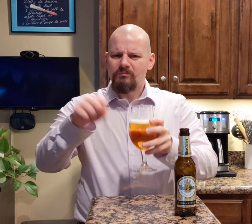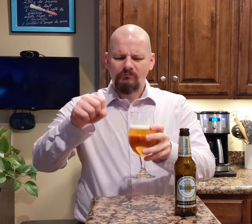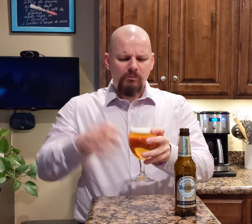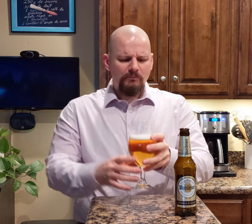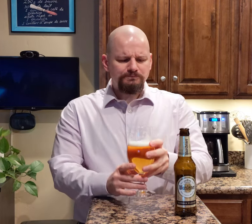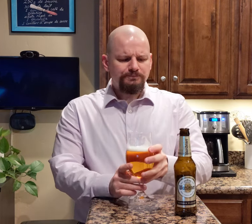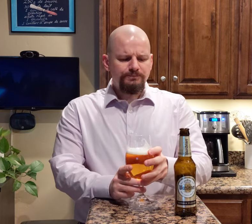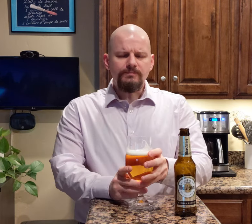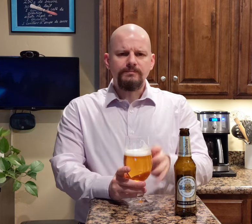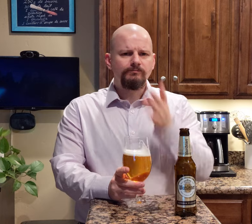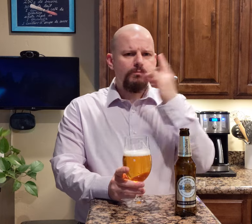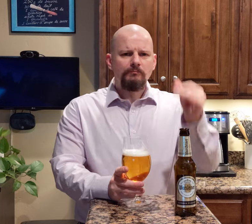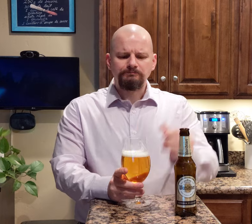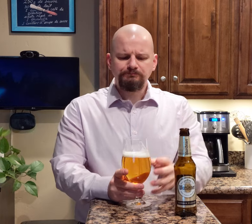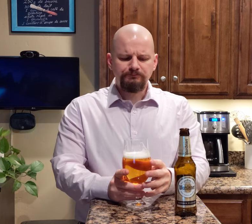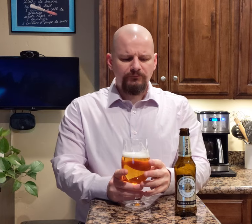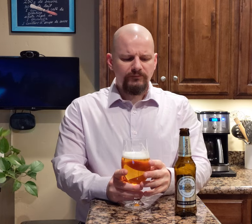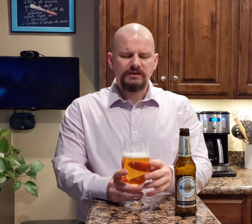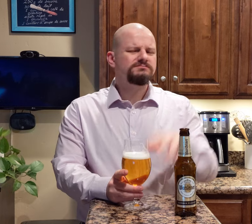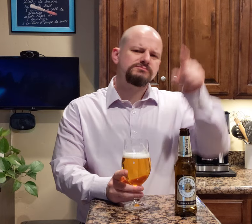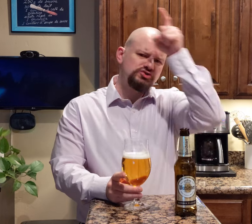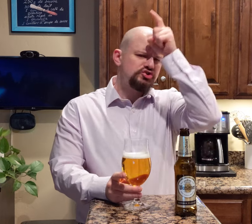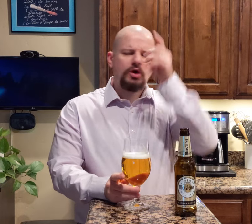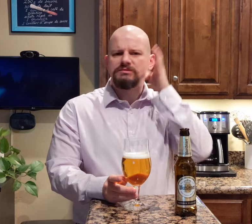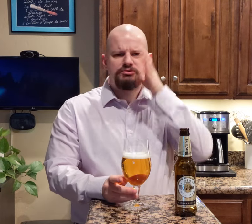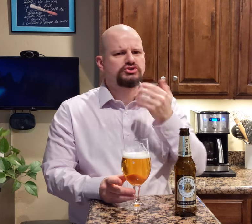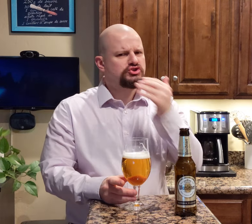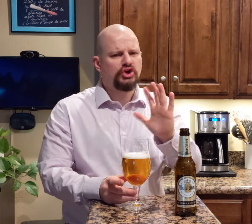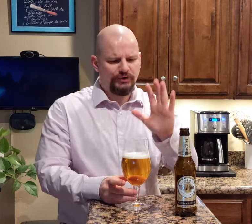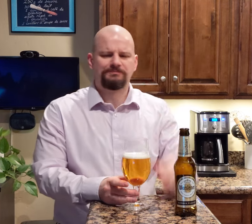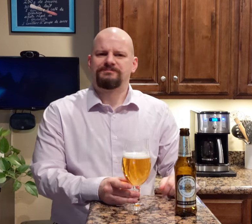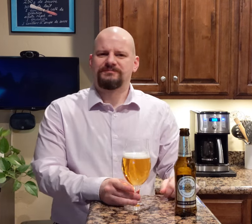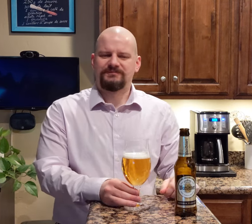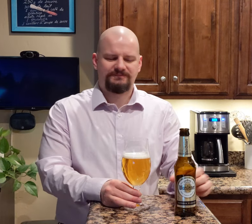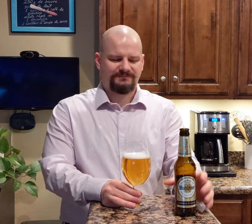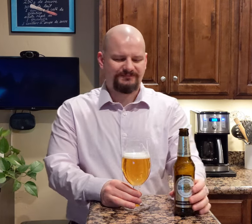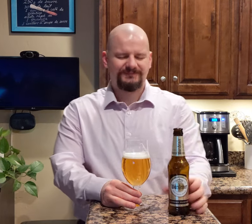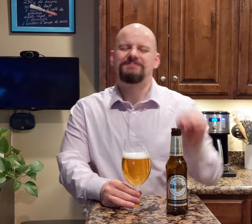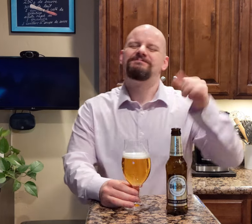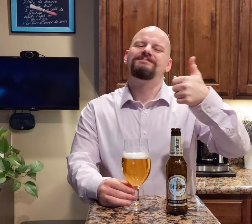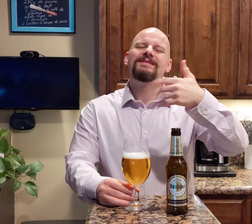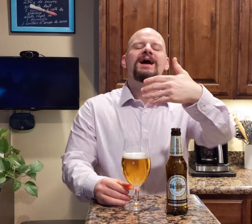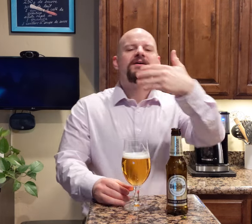Yes, it's delicious. German beers are good! Thank you.